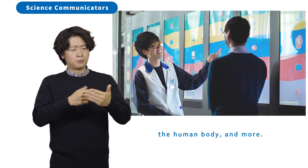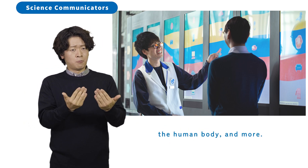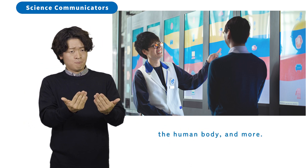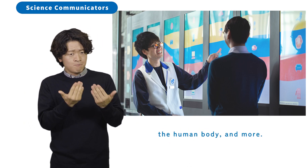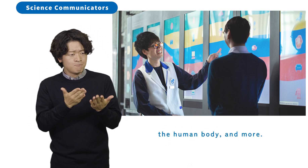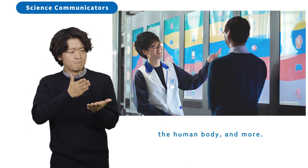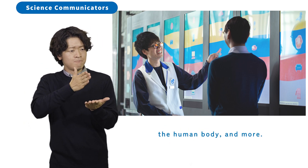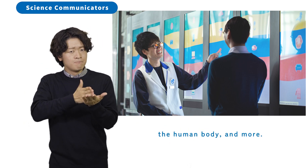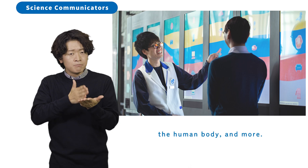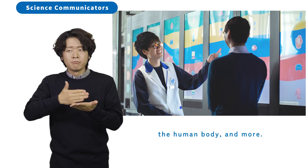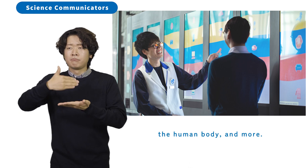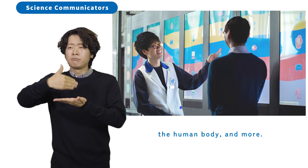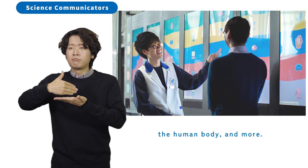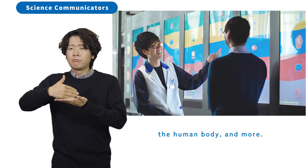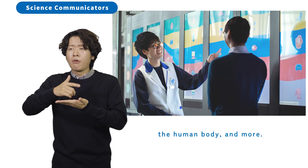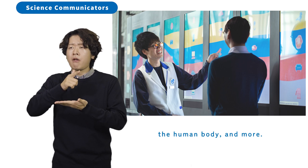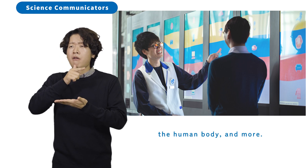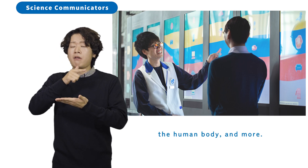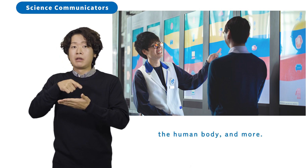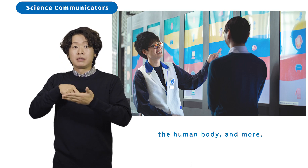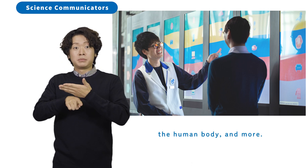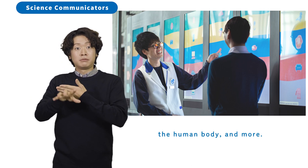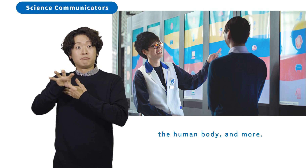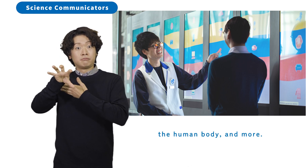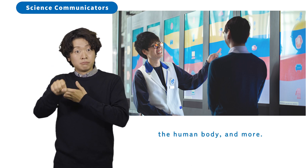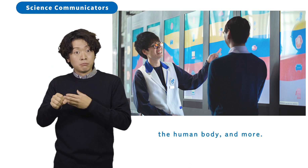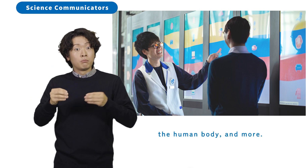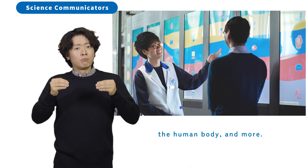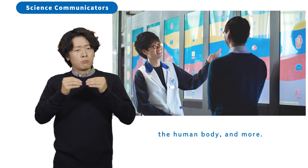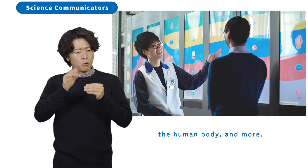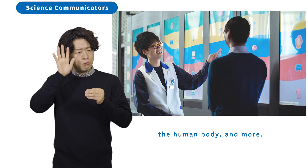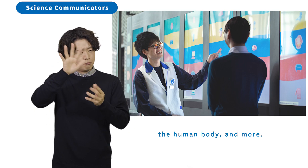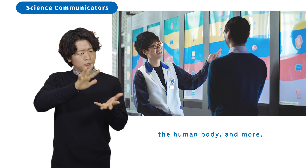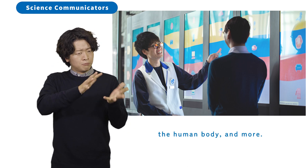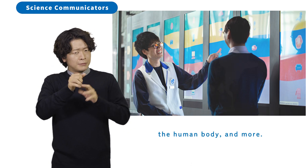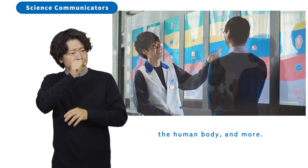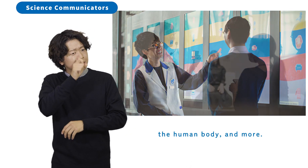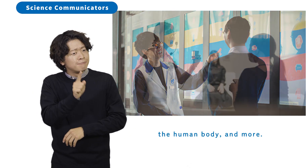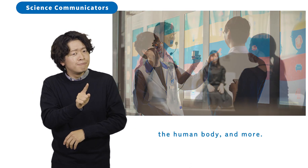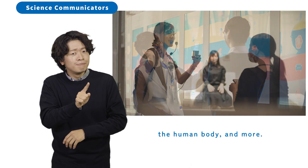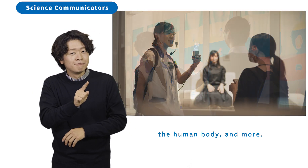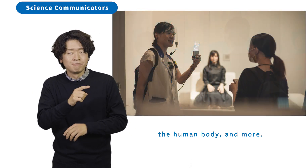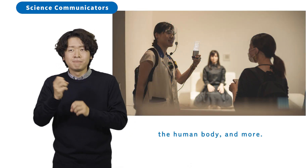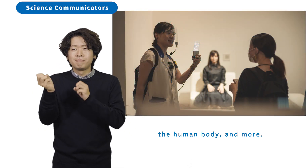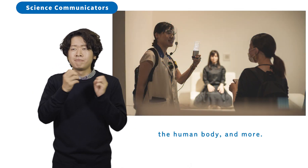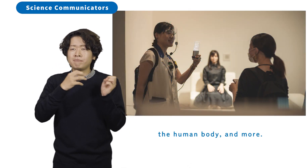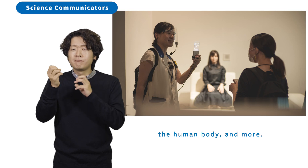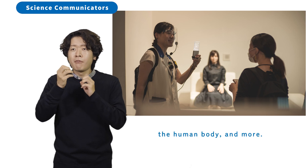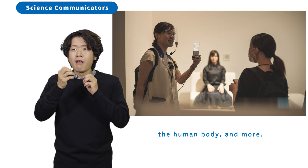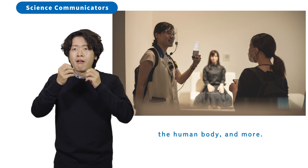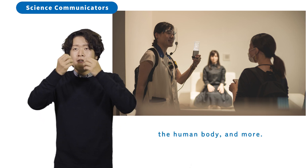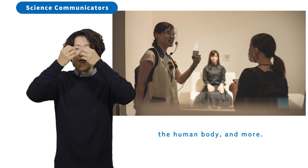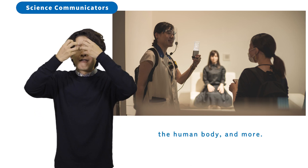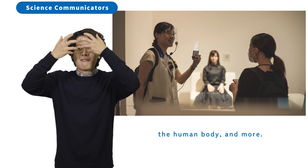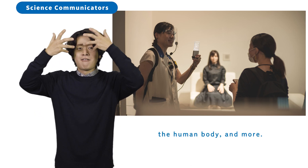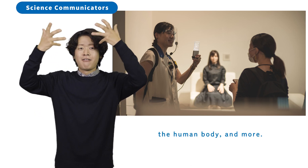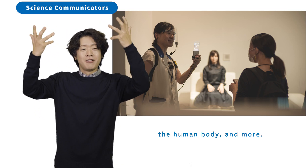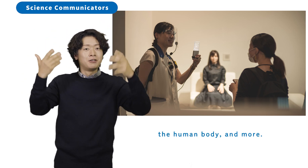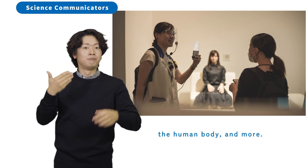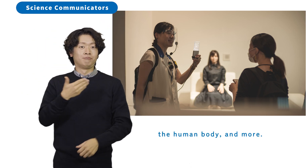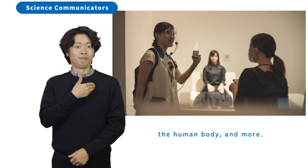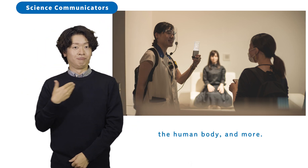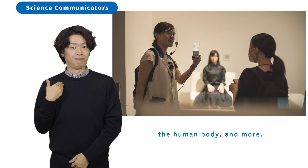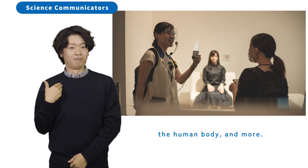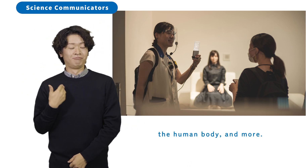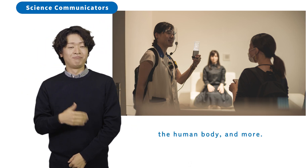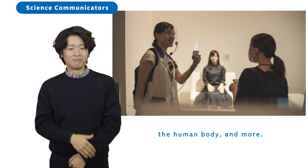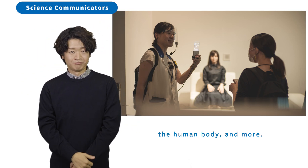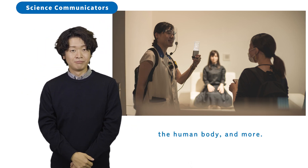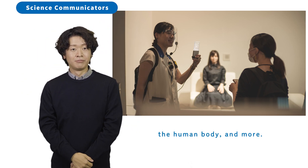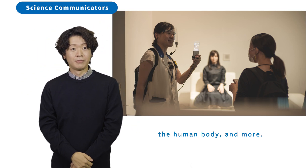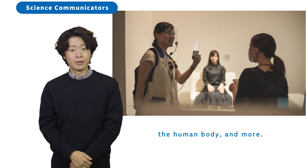the human body, and more.